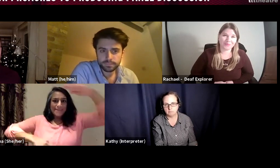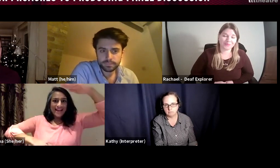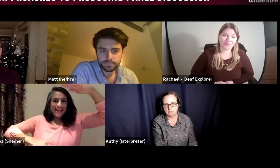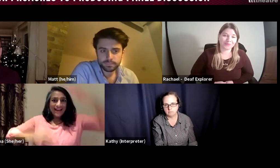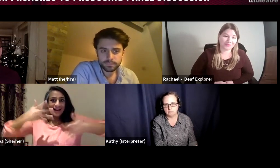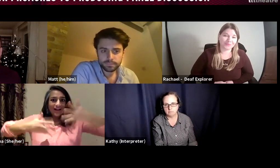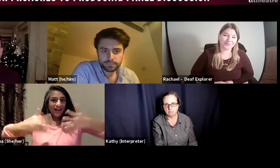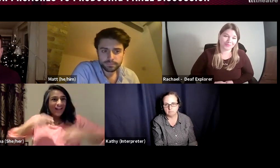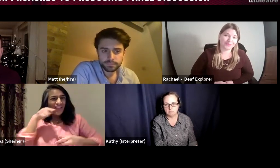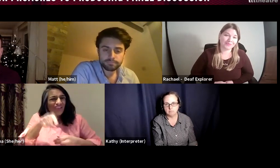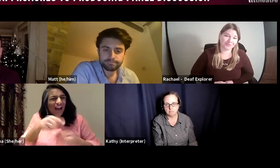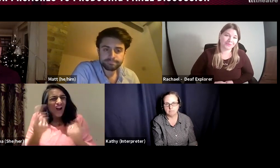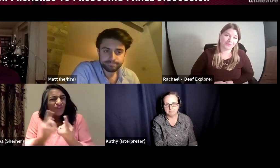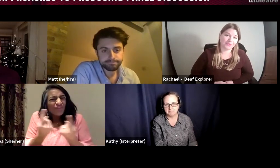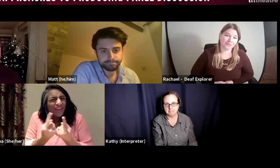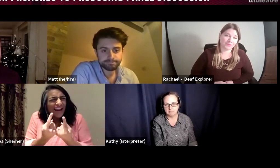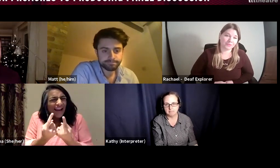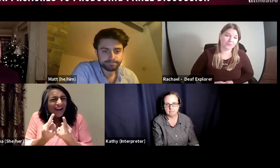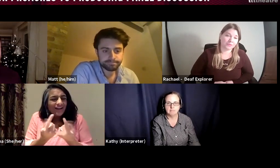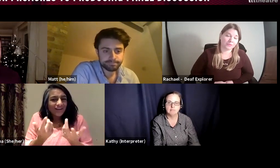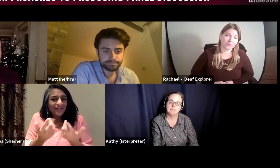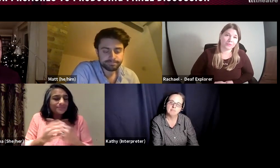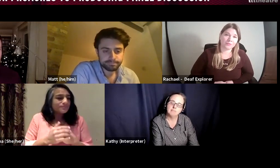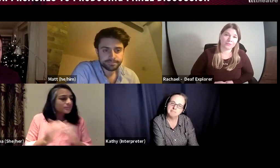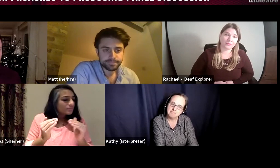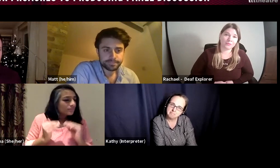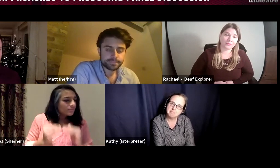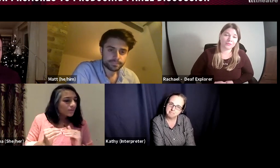in knowing exactly the right framing for the shots. So it is those kinds of things that